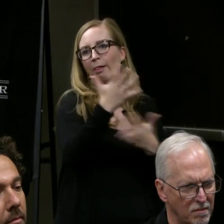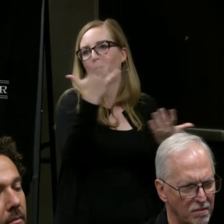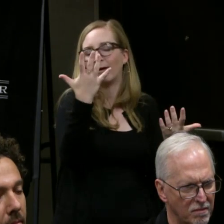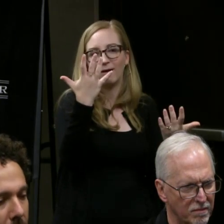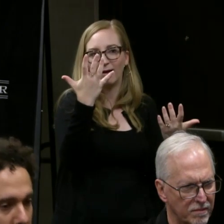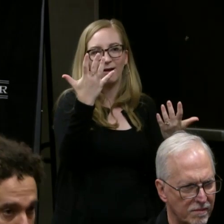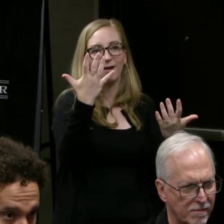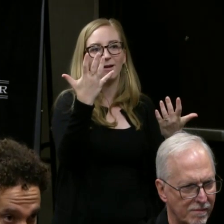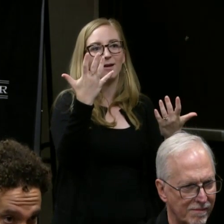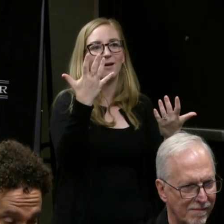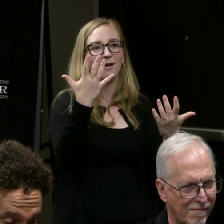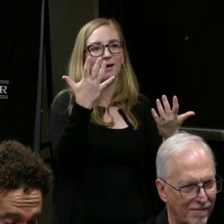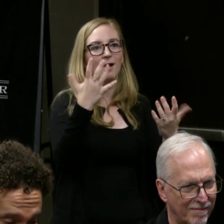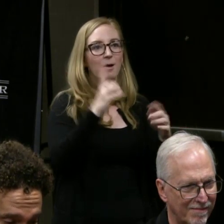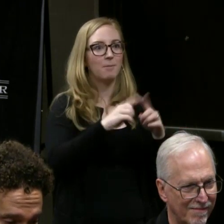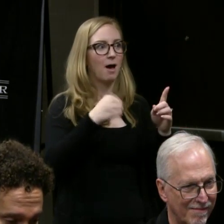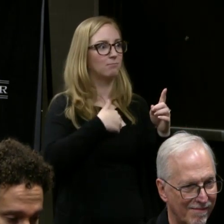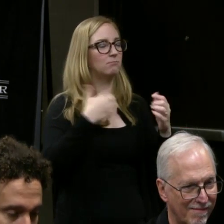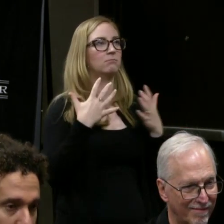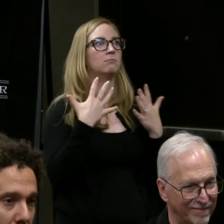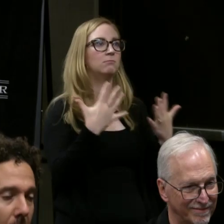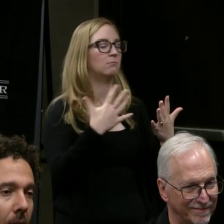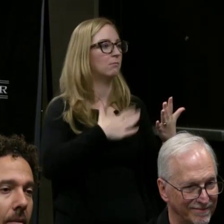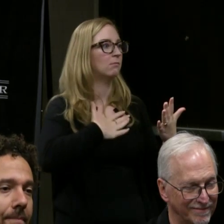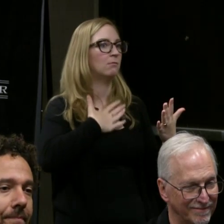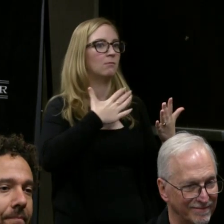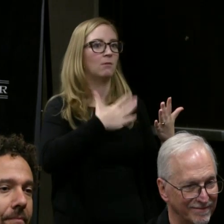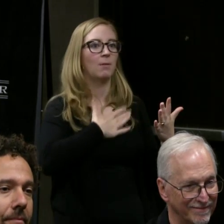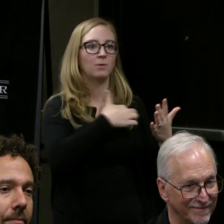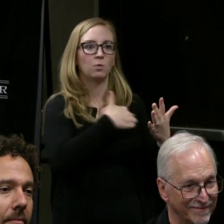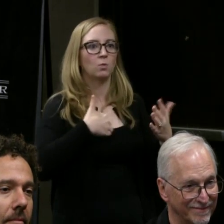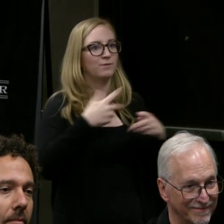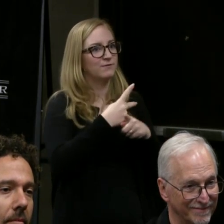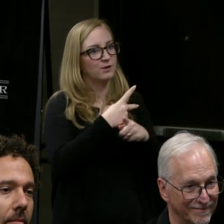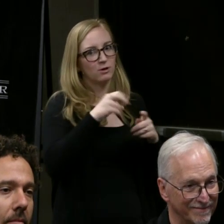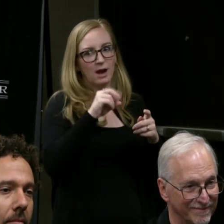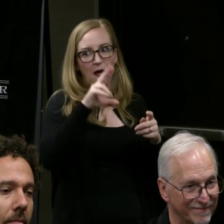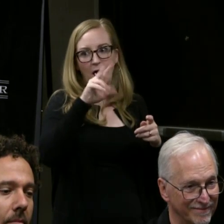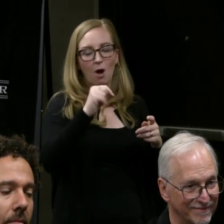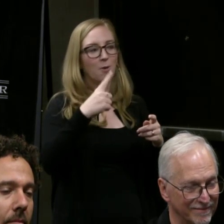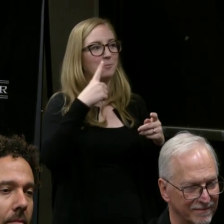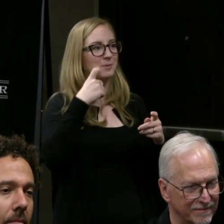And I'm so glad that we figured it out, but we're still in the process